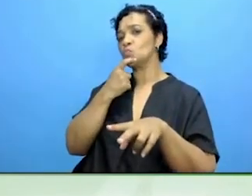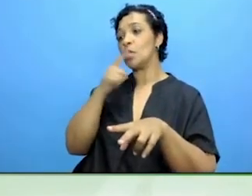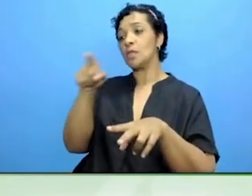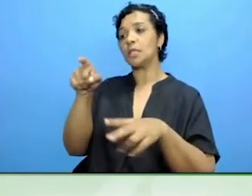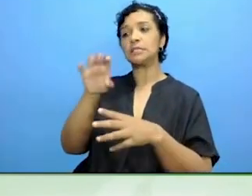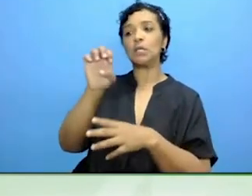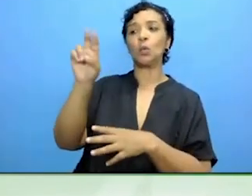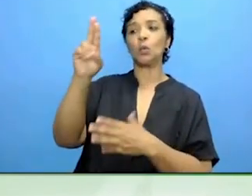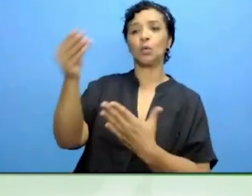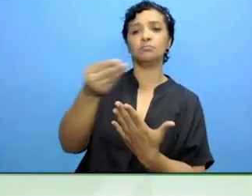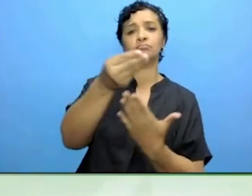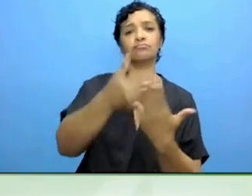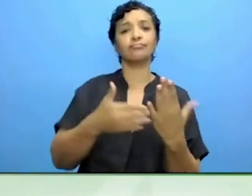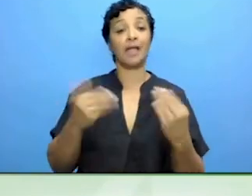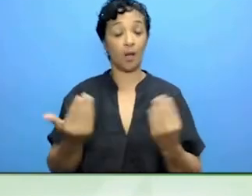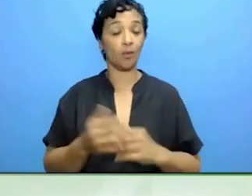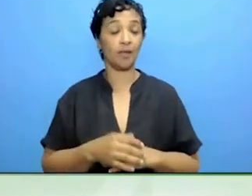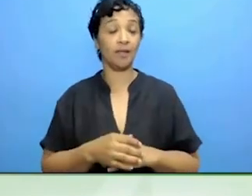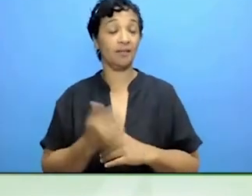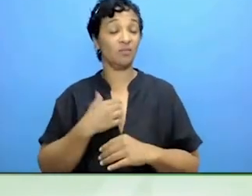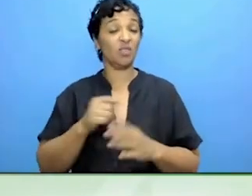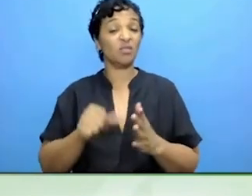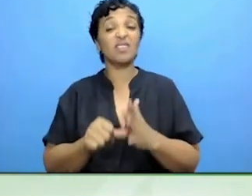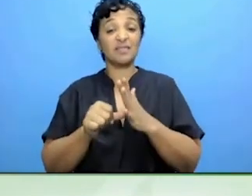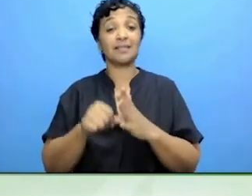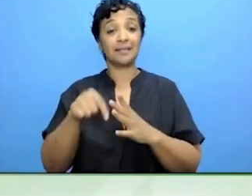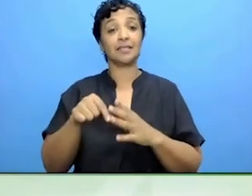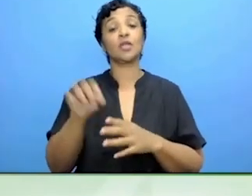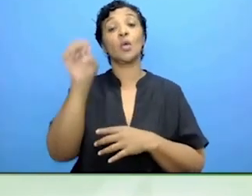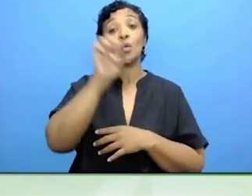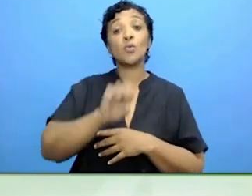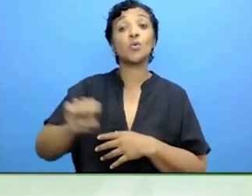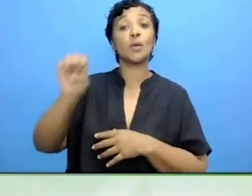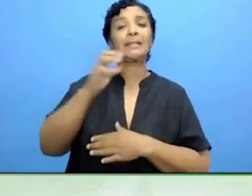Re-emphasise, it is the European Disability Rights Strategy and the